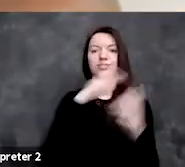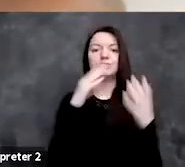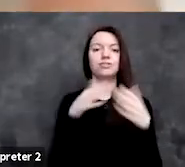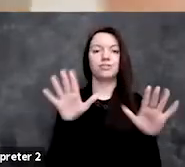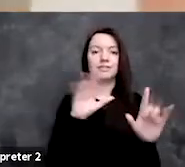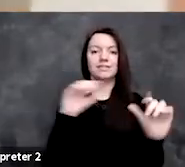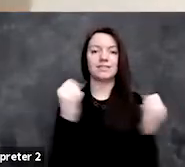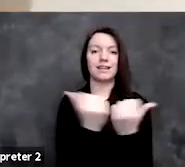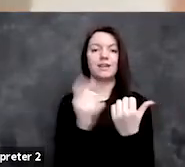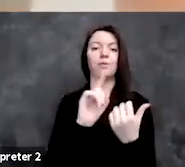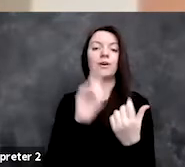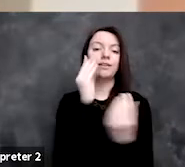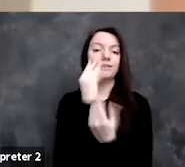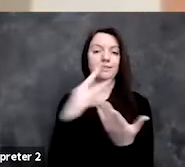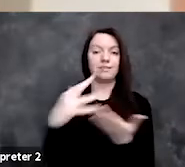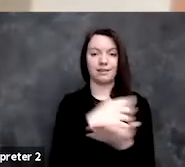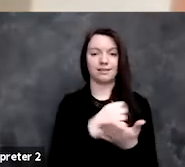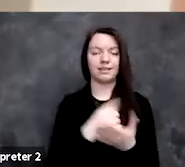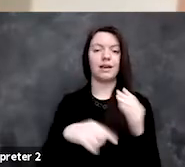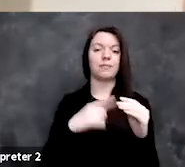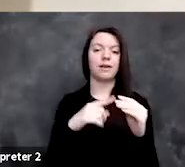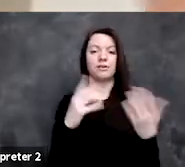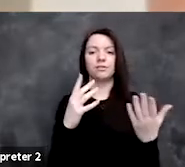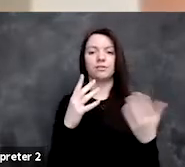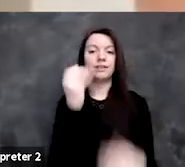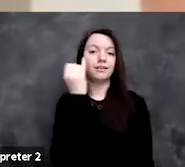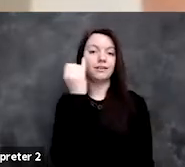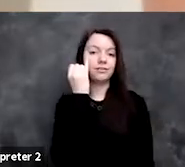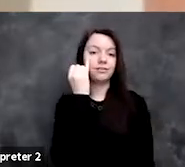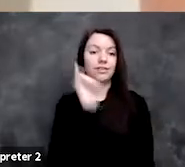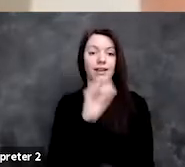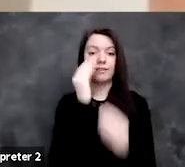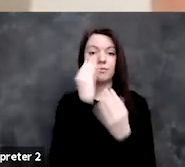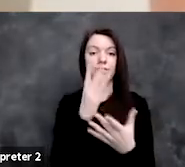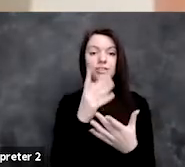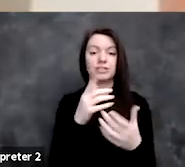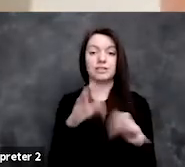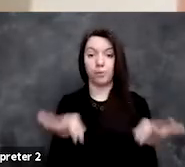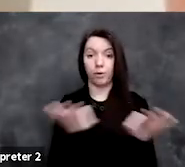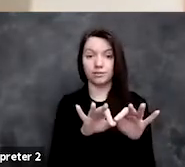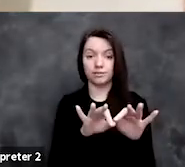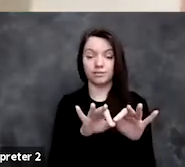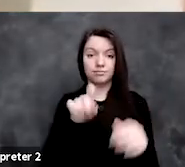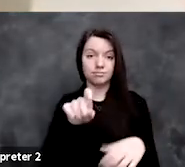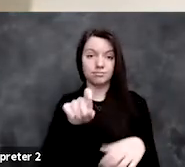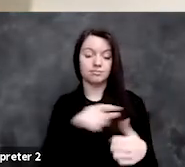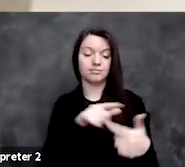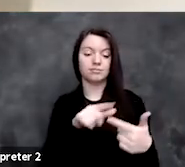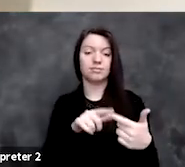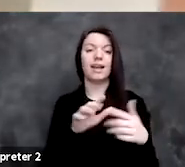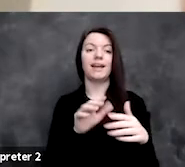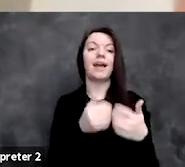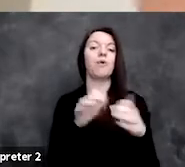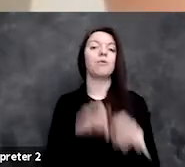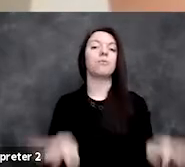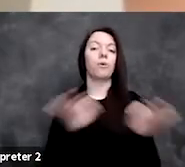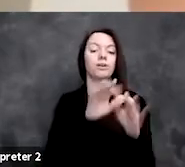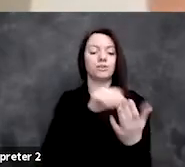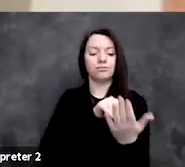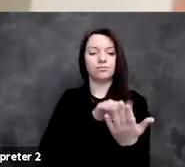about whether that information is needed, and how important it is for that information to be reported.